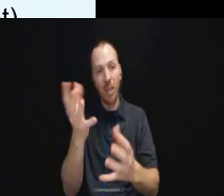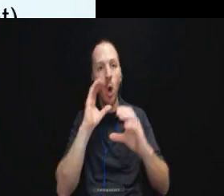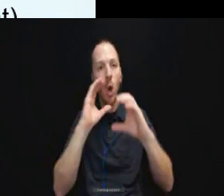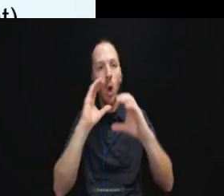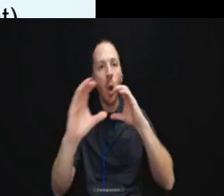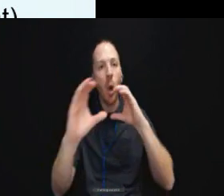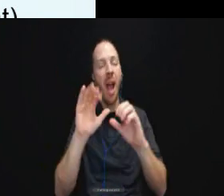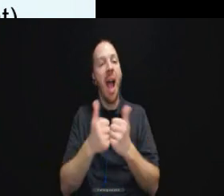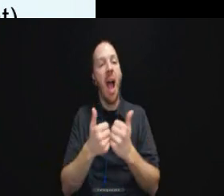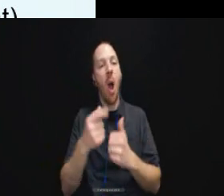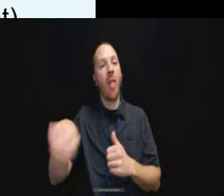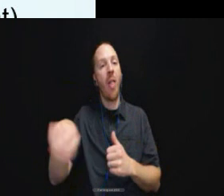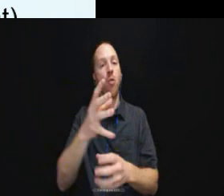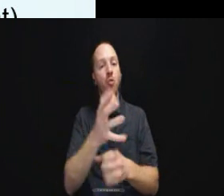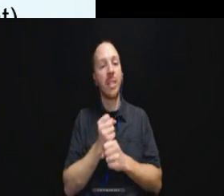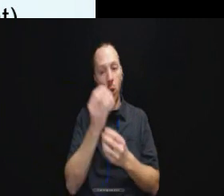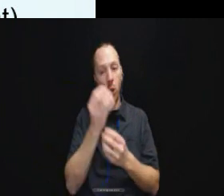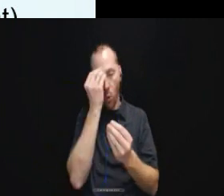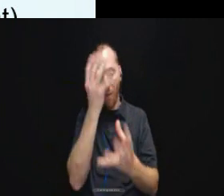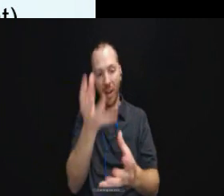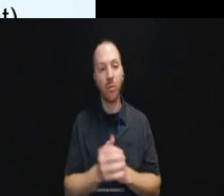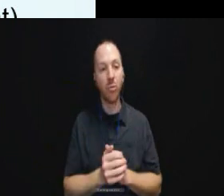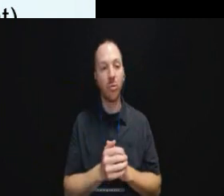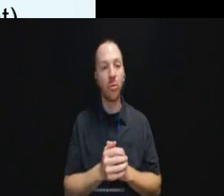notifications and are those notifications accessible.